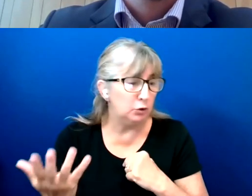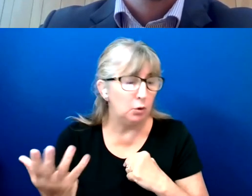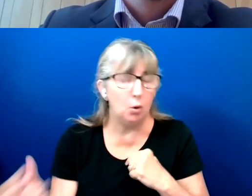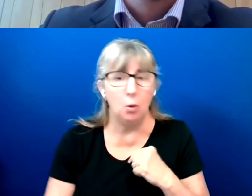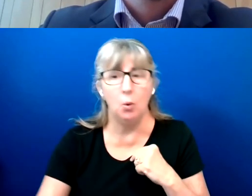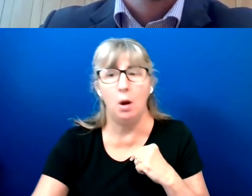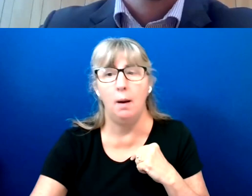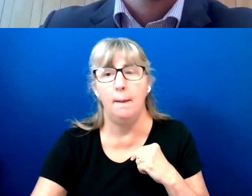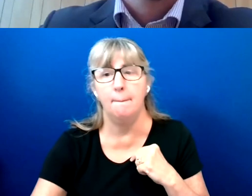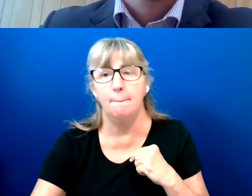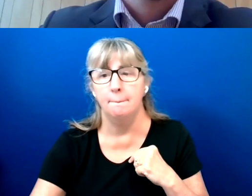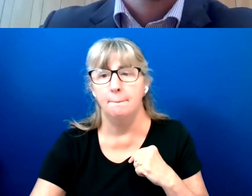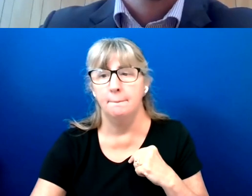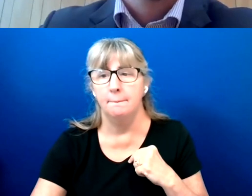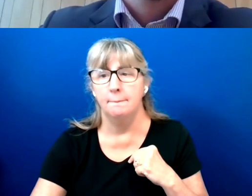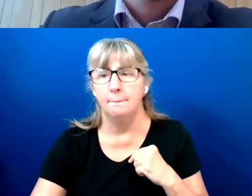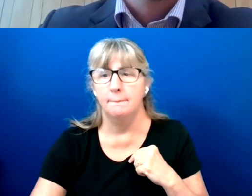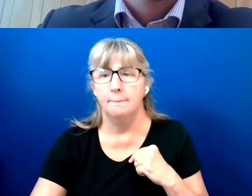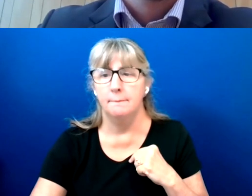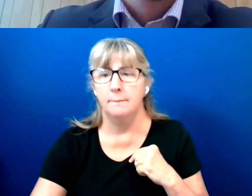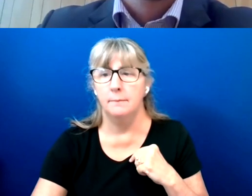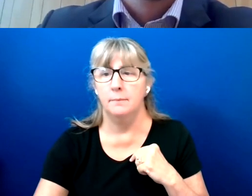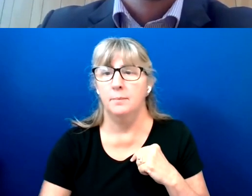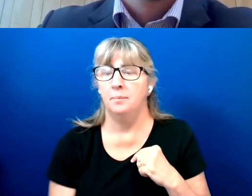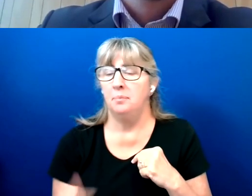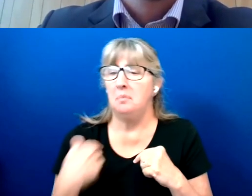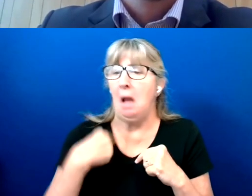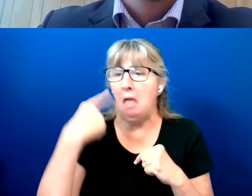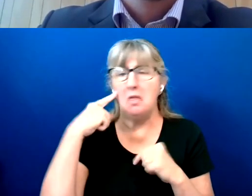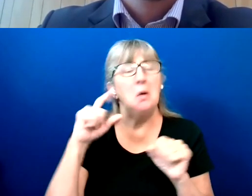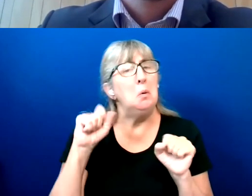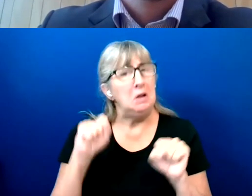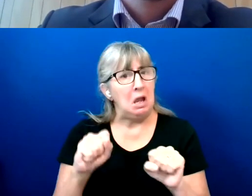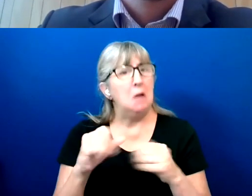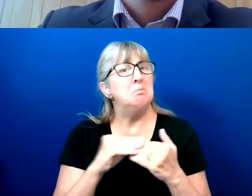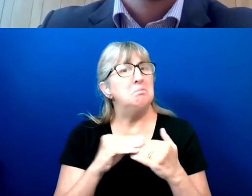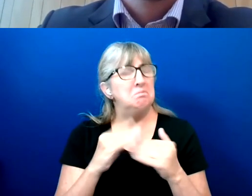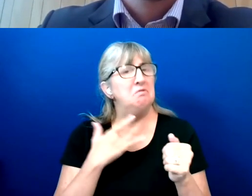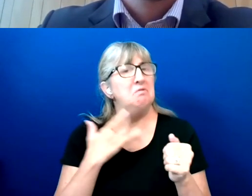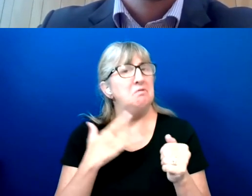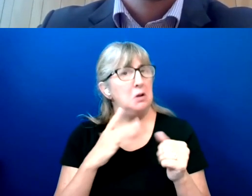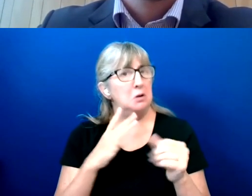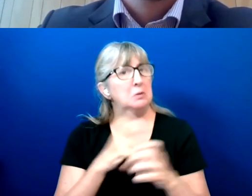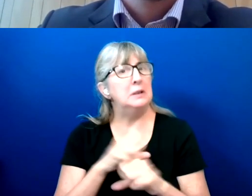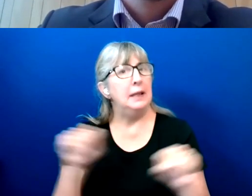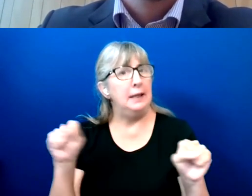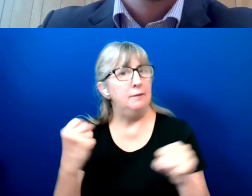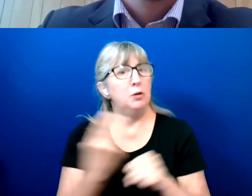So I think we can be pretty, feel pretty safe using these systems.